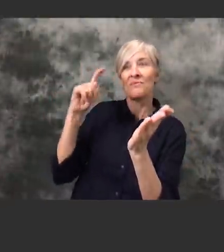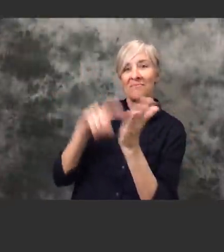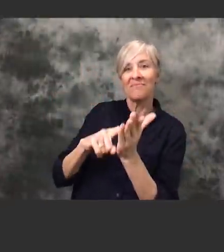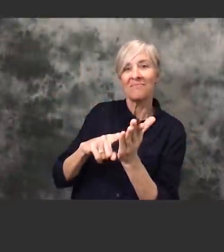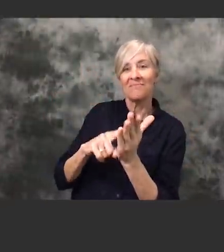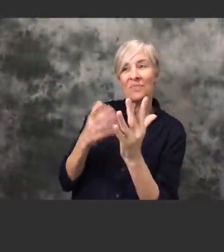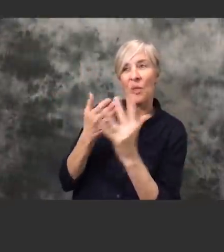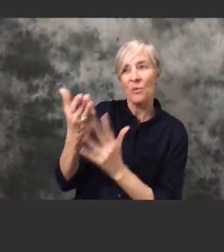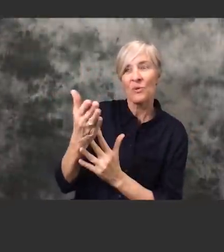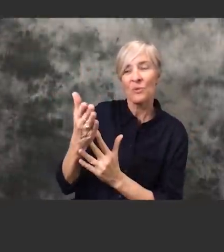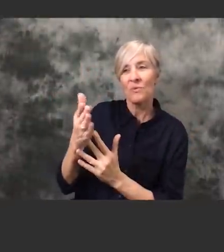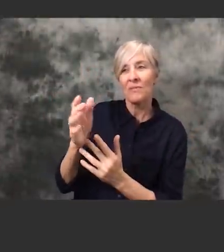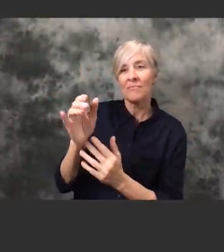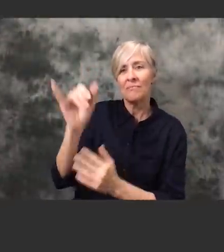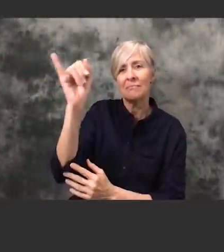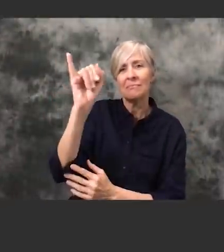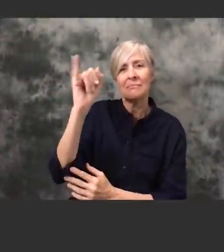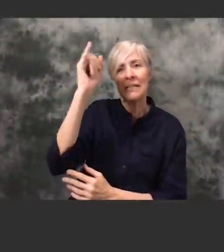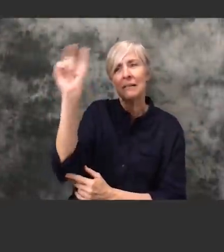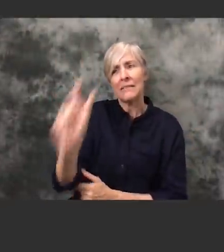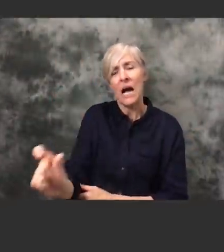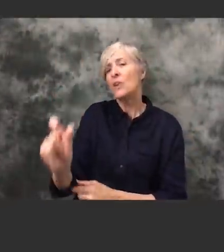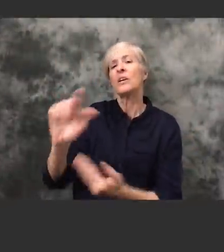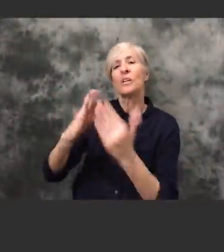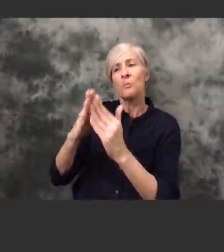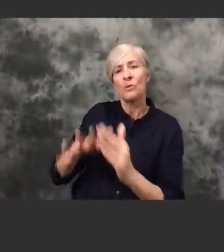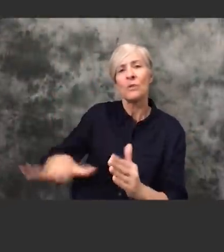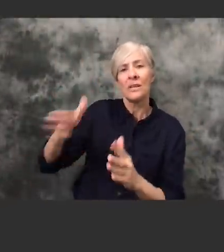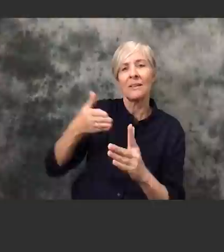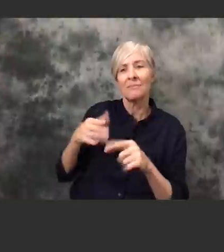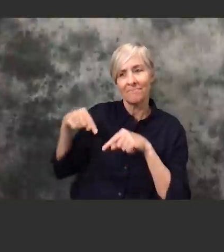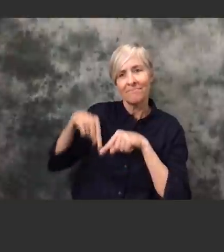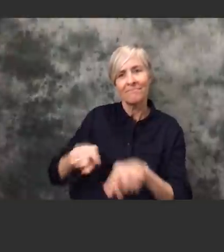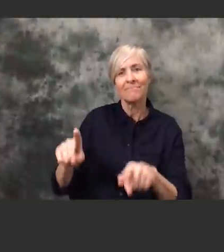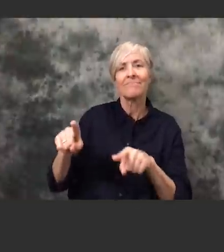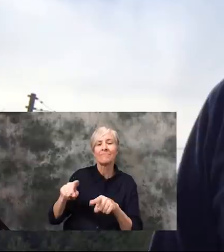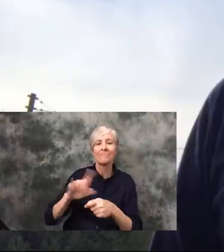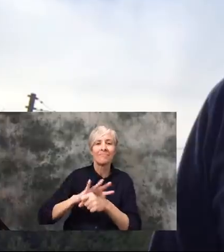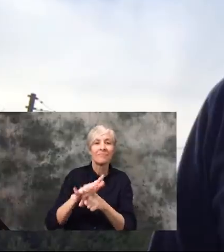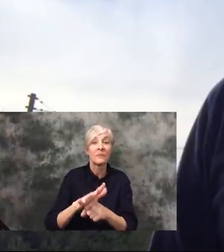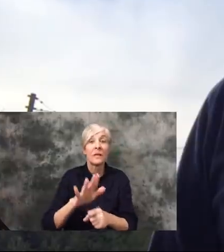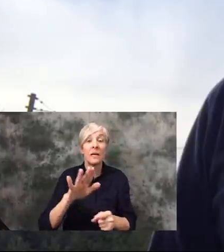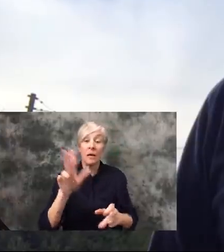seen through the Italian community so far during this pandemic? The Italian